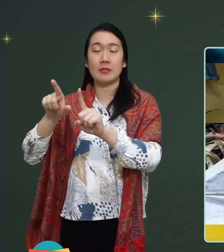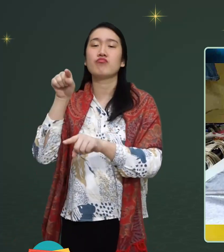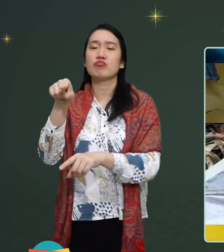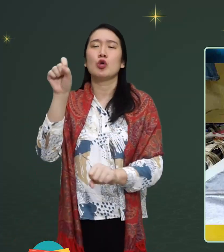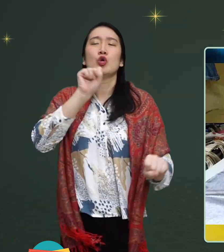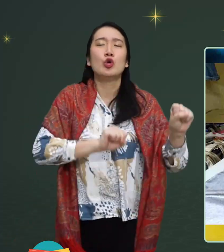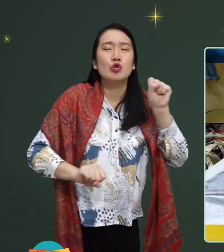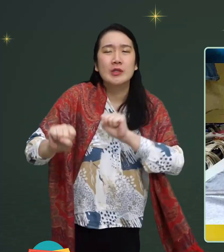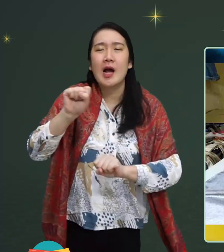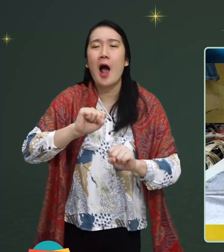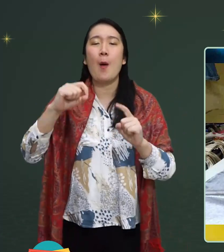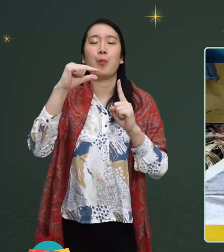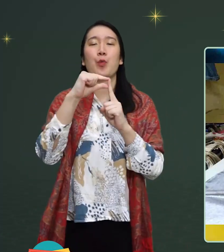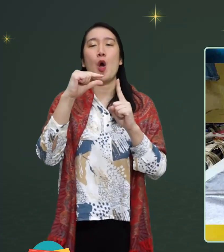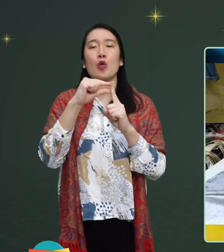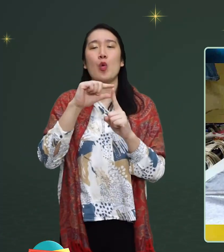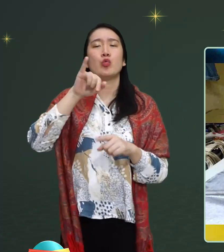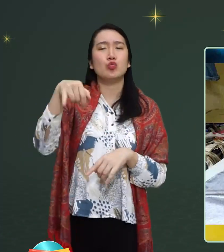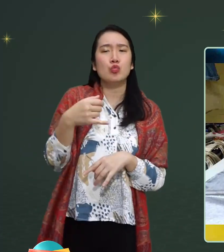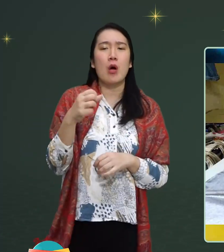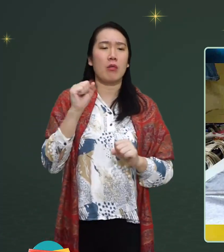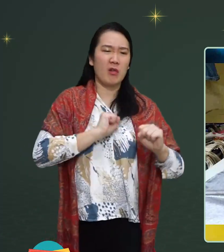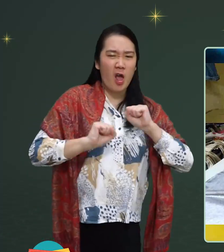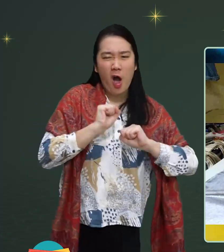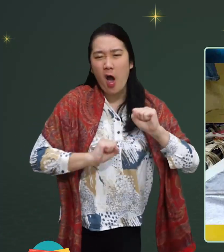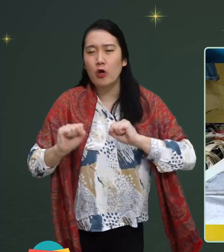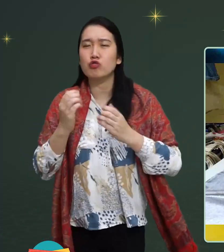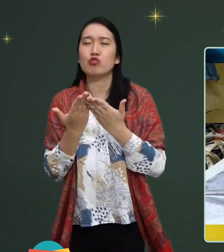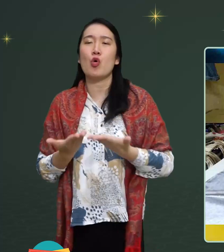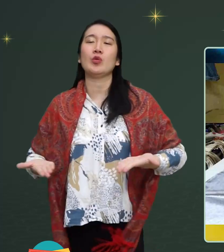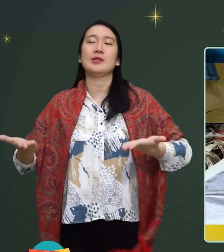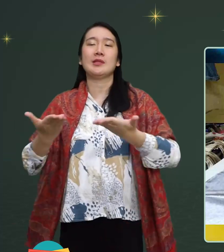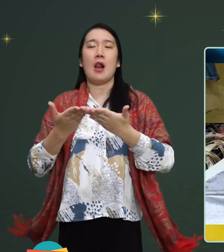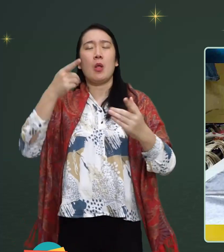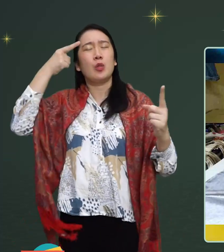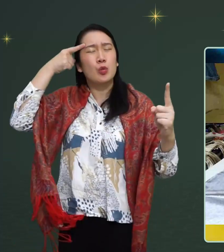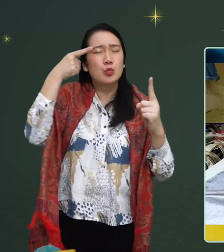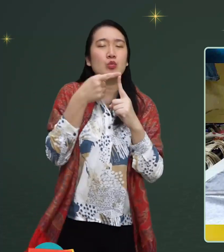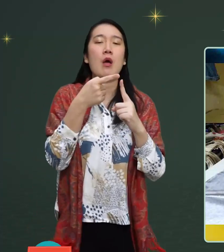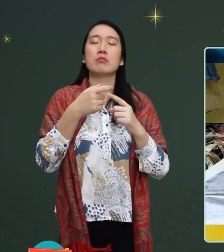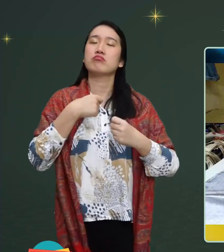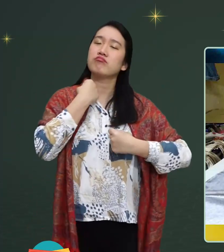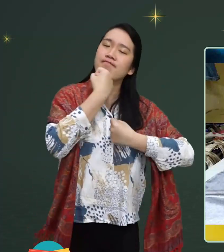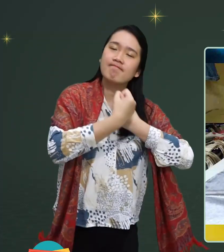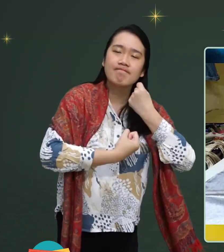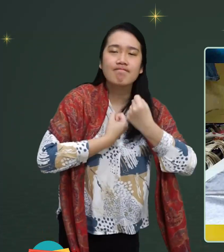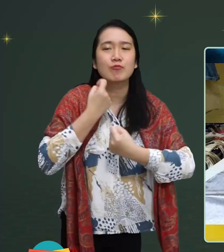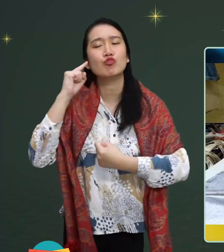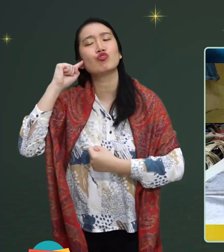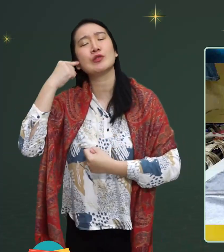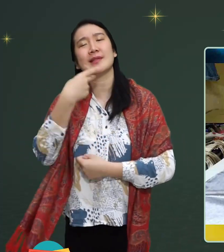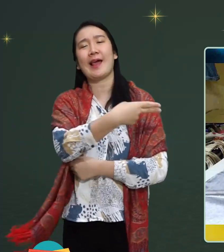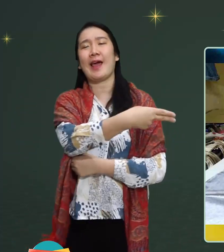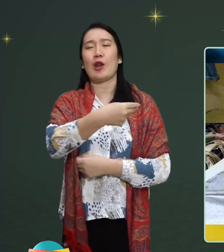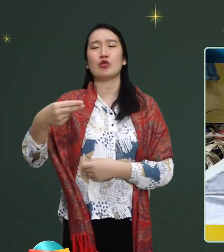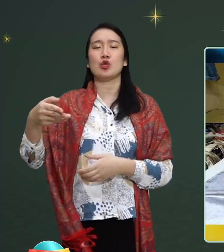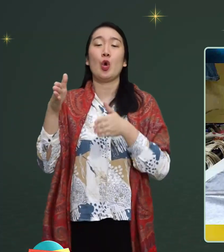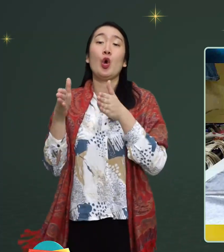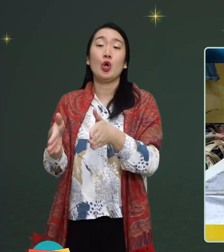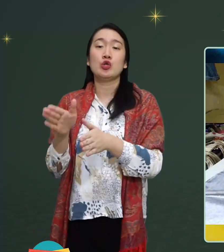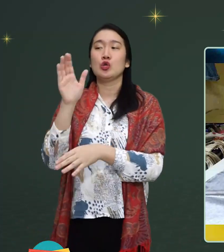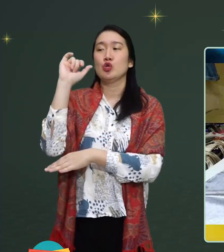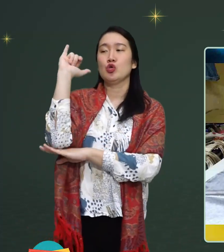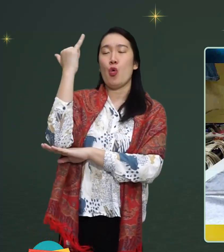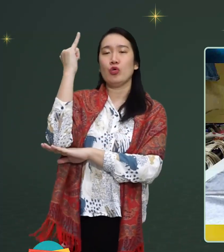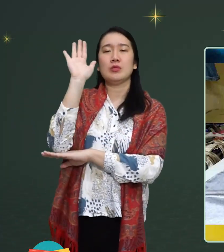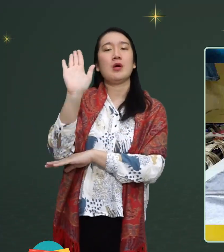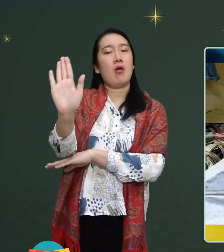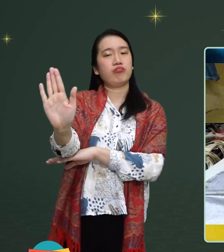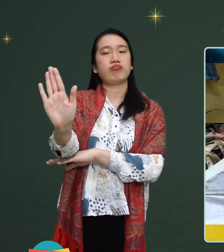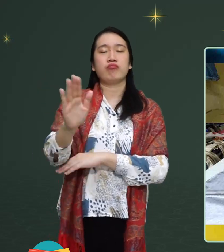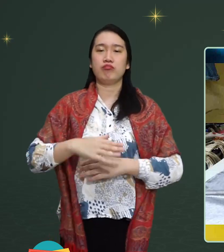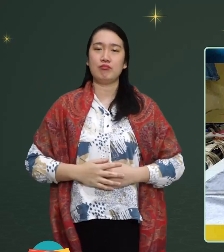product ventures are also social movements that aim to empowerment of Deaf Indonesia specifically in Yogyakarta.